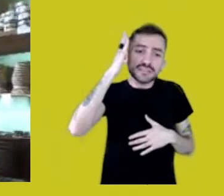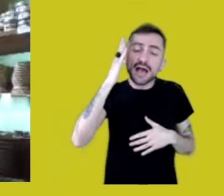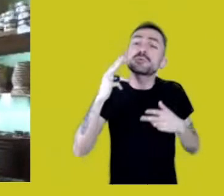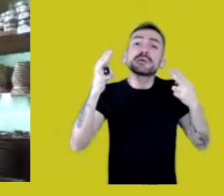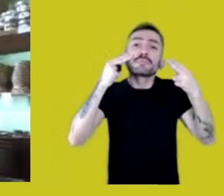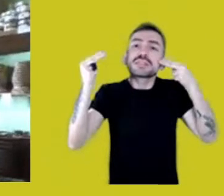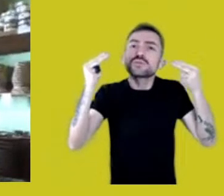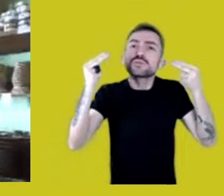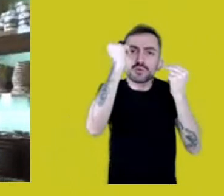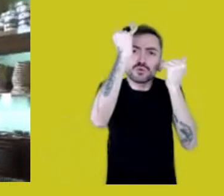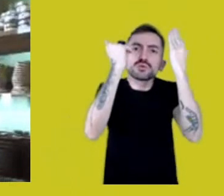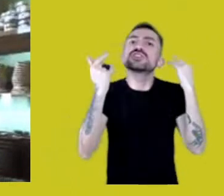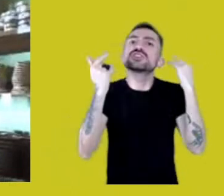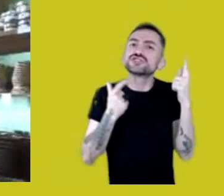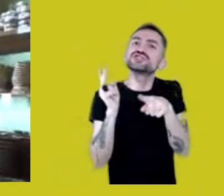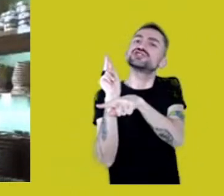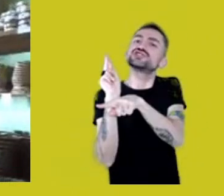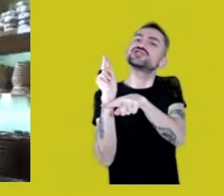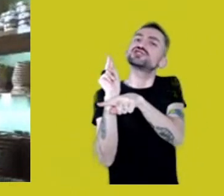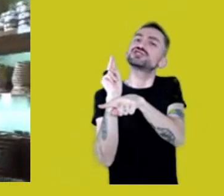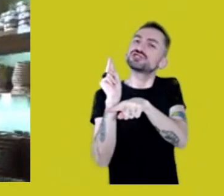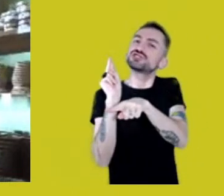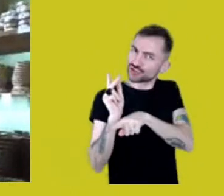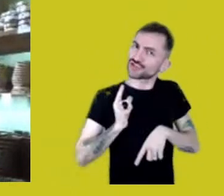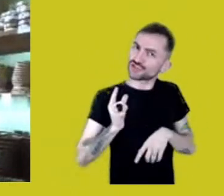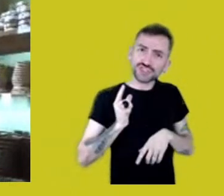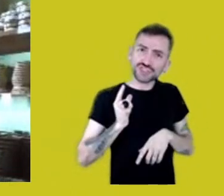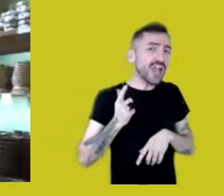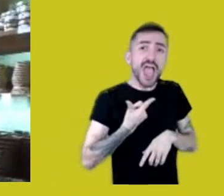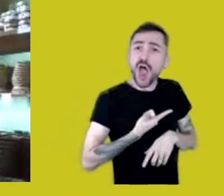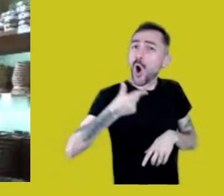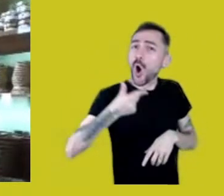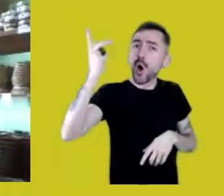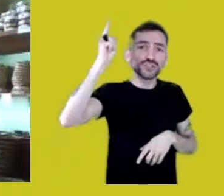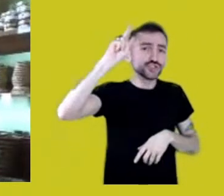it’s another form of writing, another book, another page from a book.